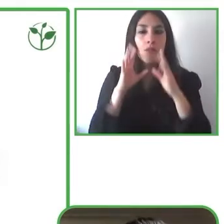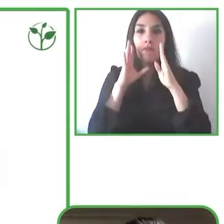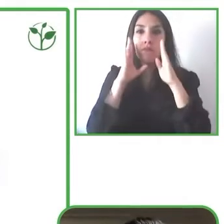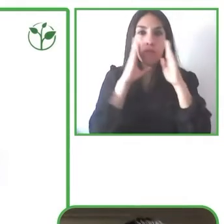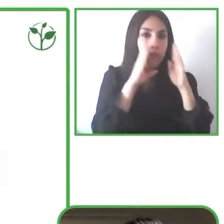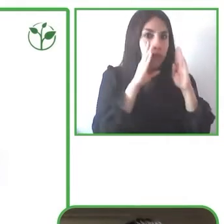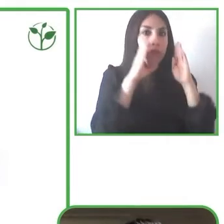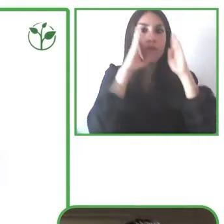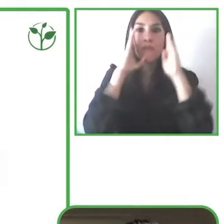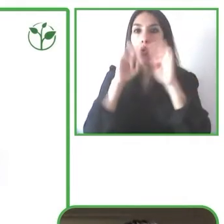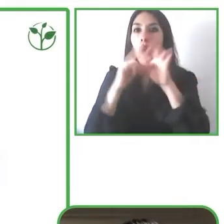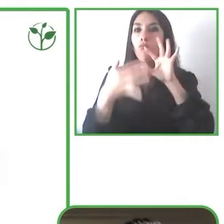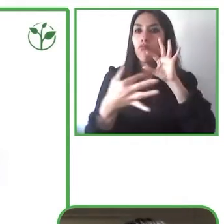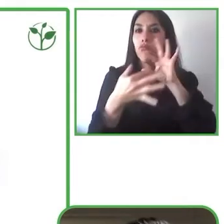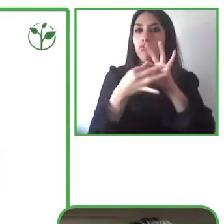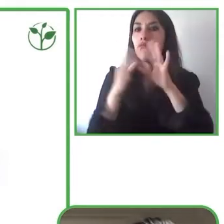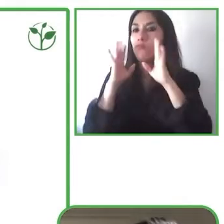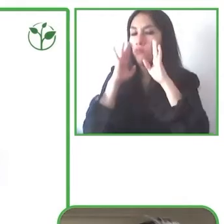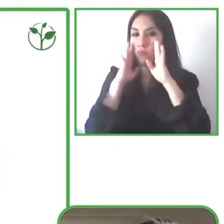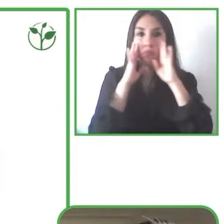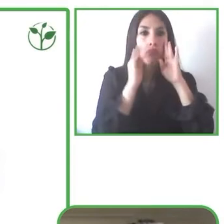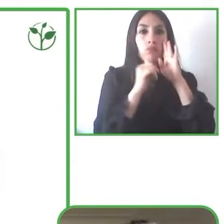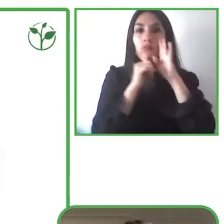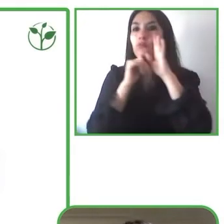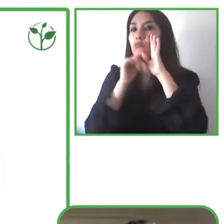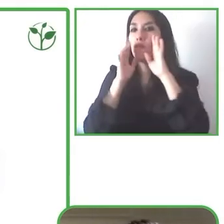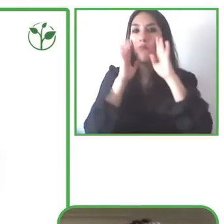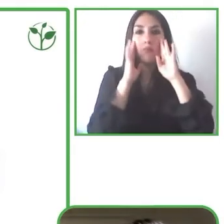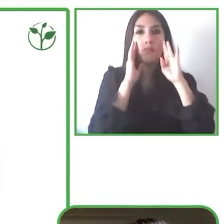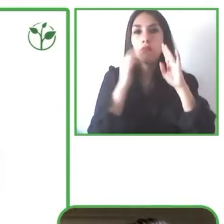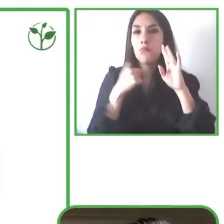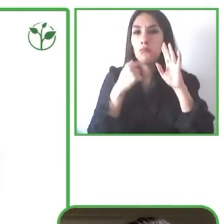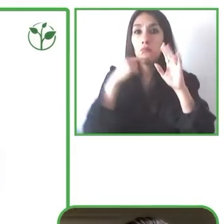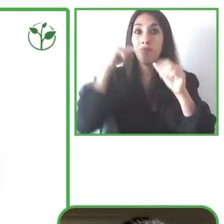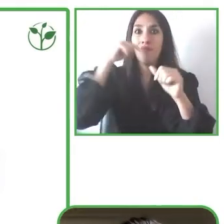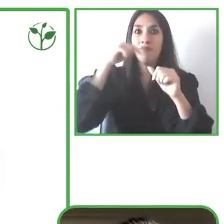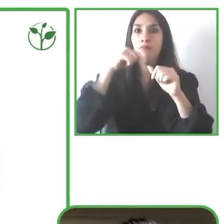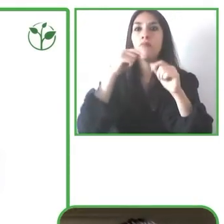movement the benefit of the solution, I’ll go with that in a second, is that it actually can